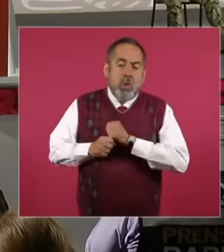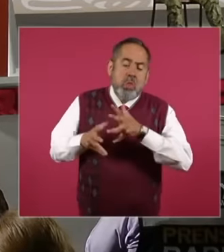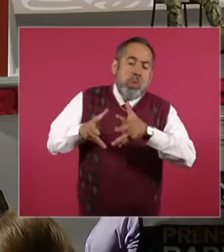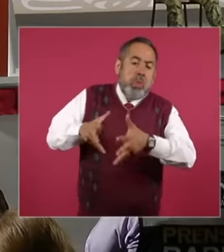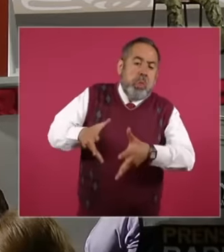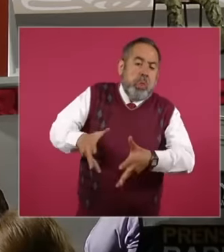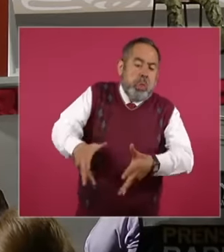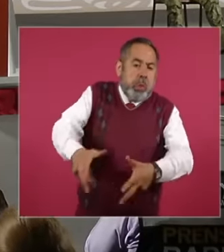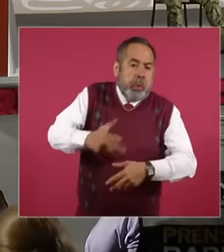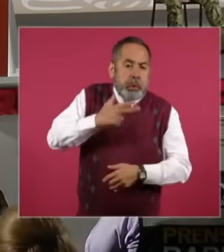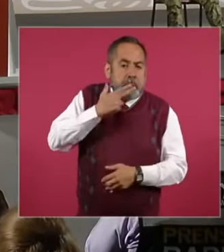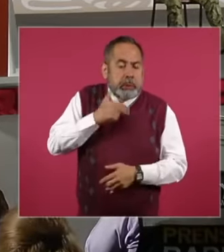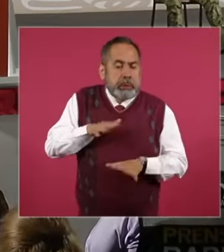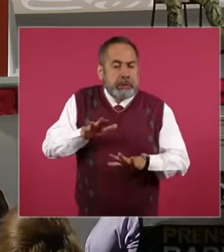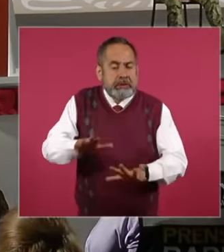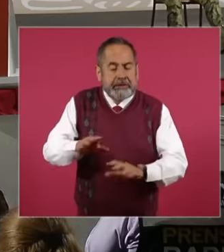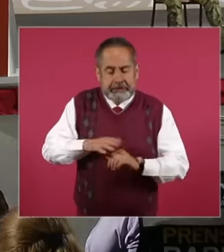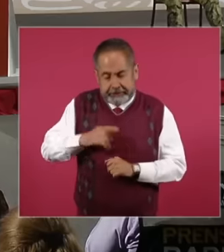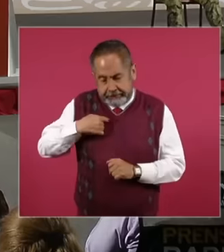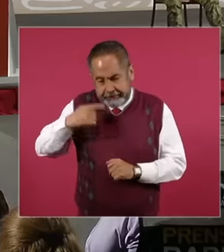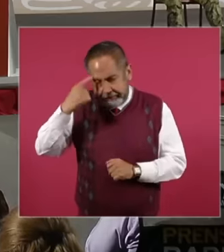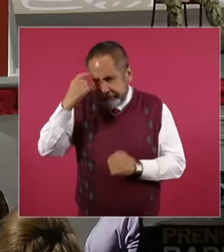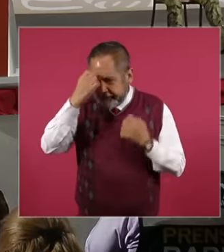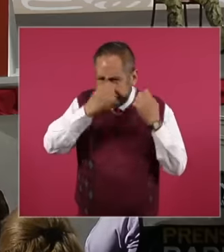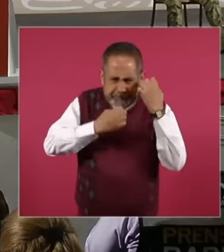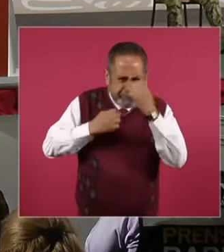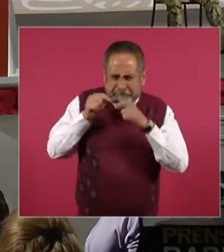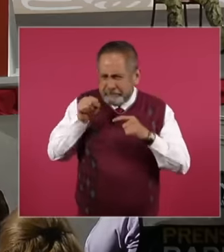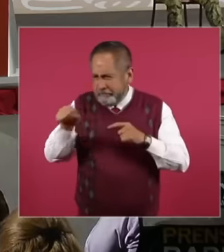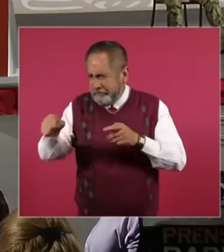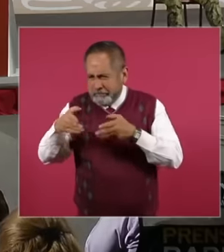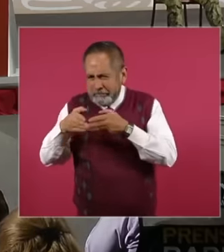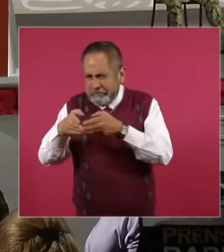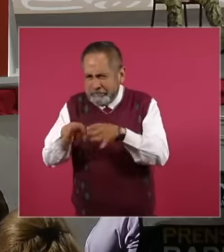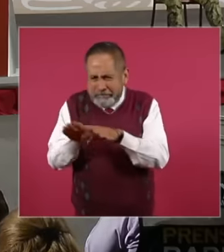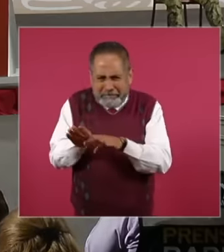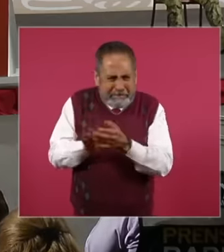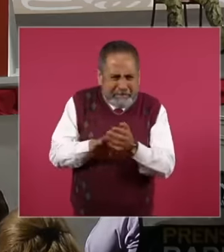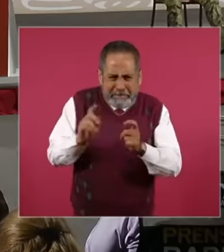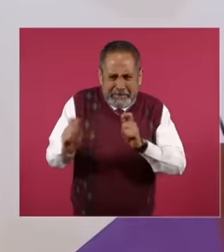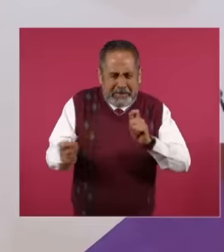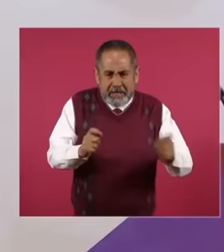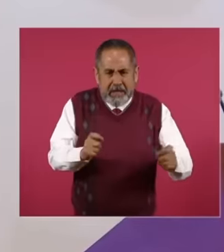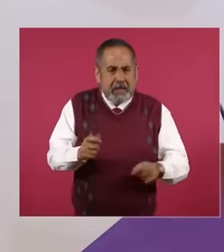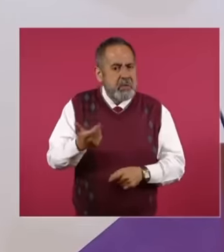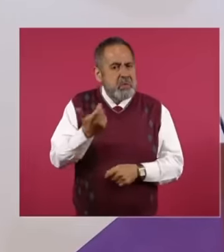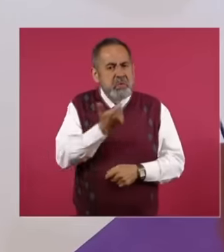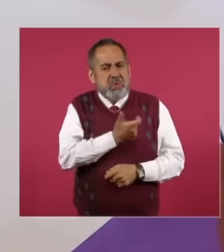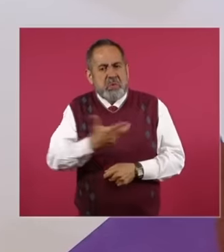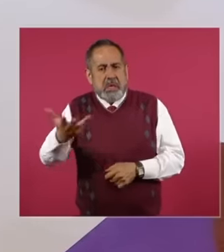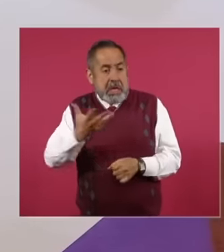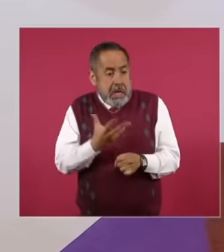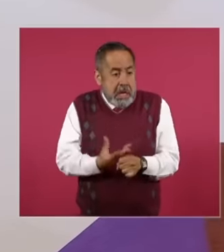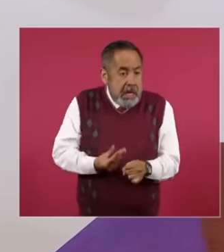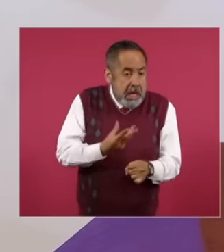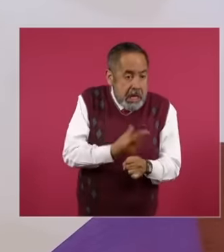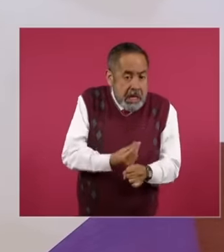evaluation was made and it was determined that their high costs of maintenance it was not necessary to keep them in